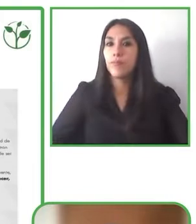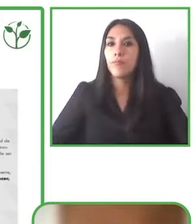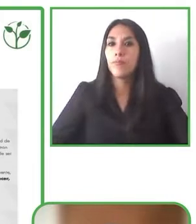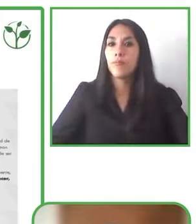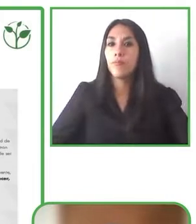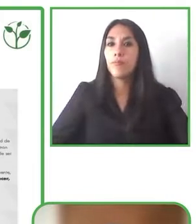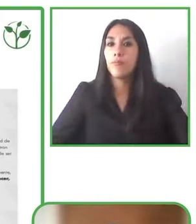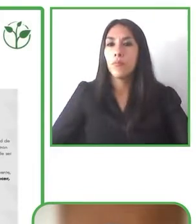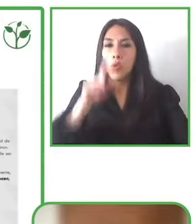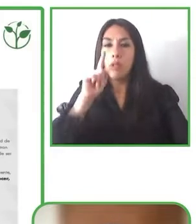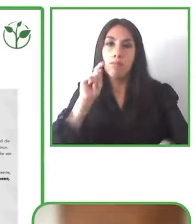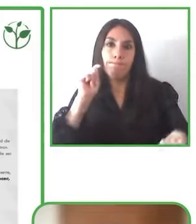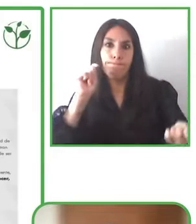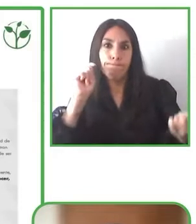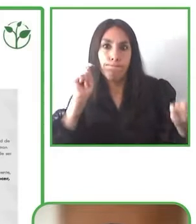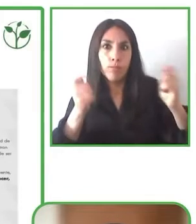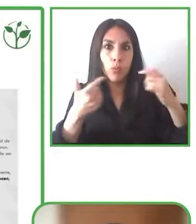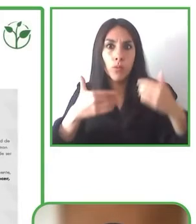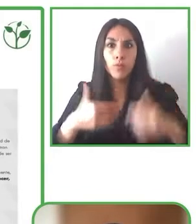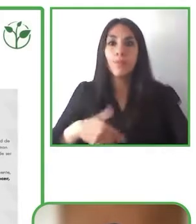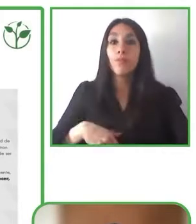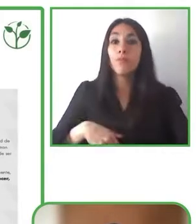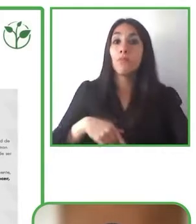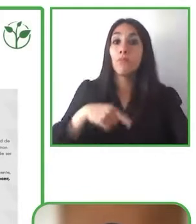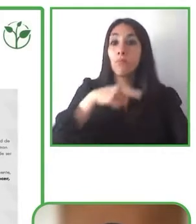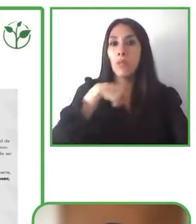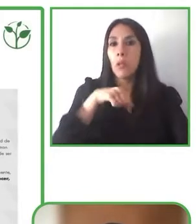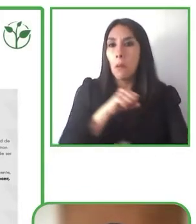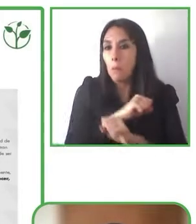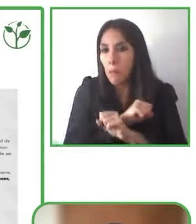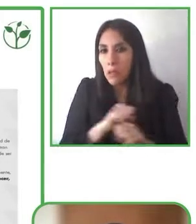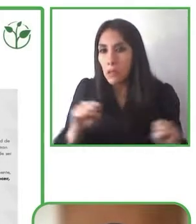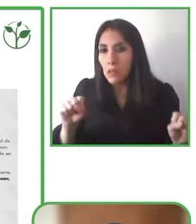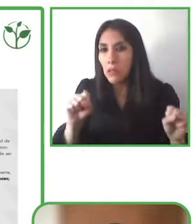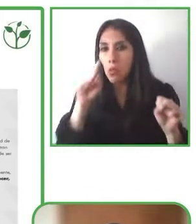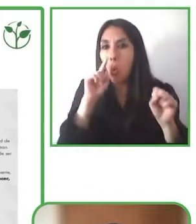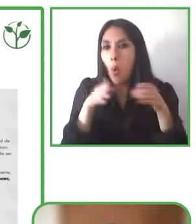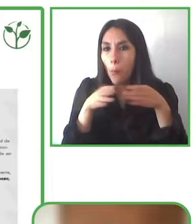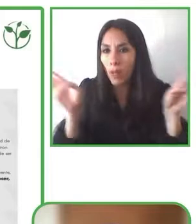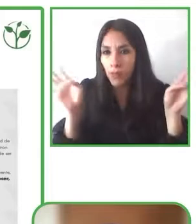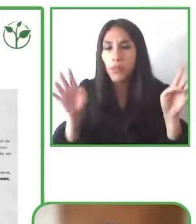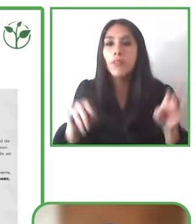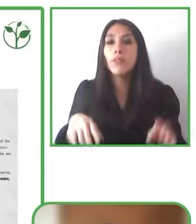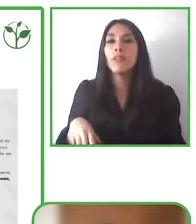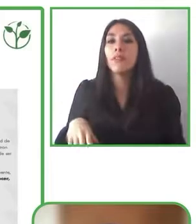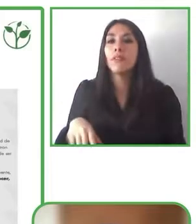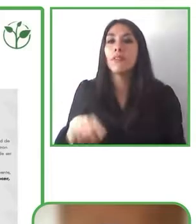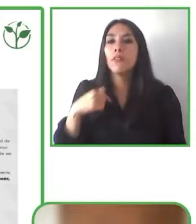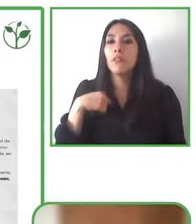cannot if we are not able to open all the spectrum that arts and culture